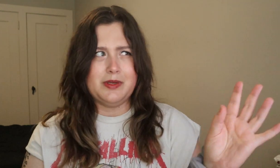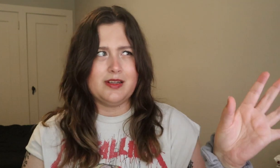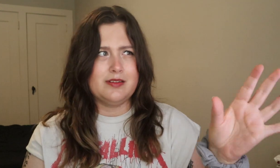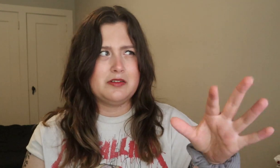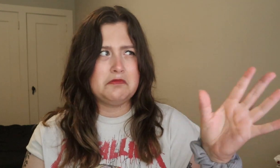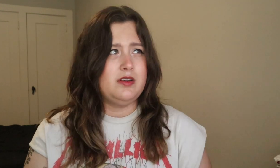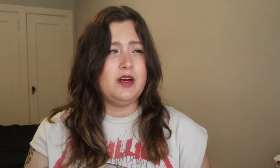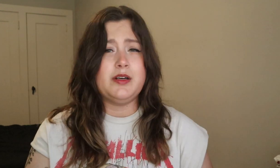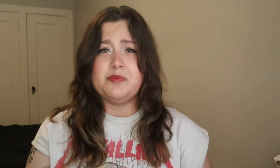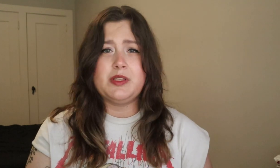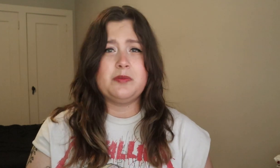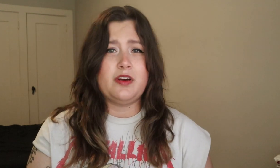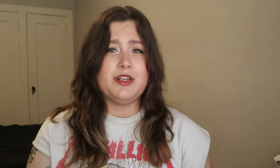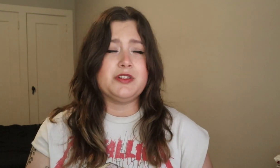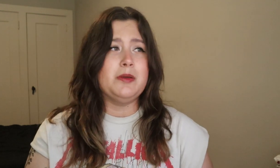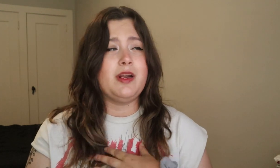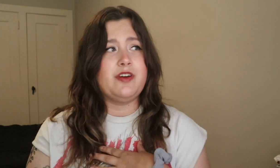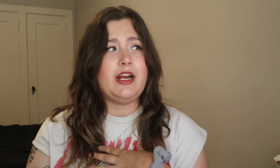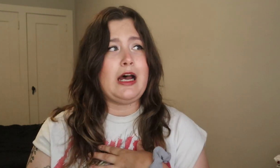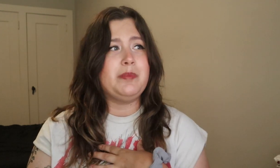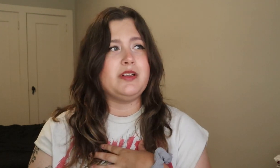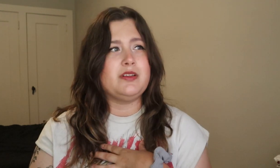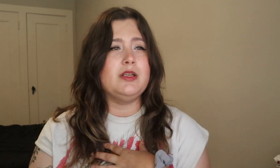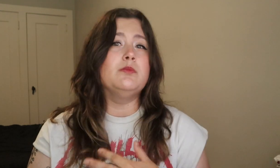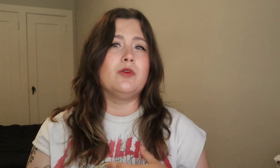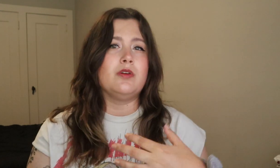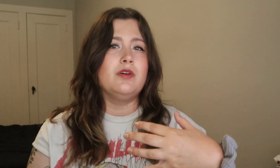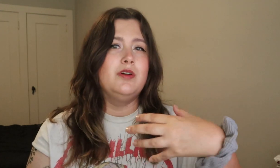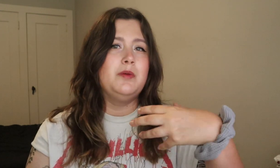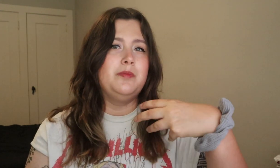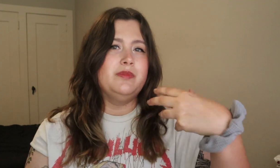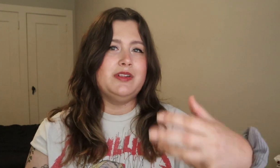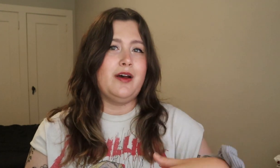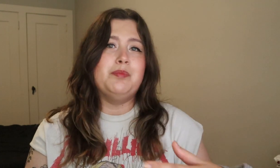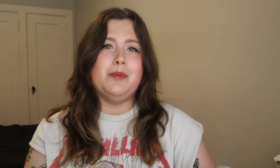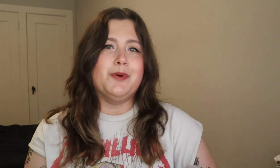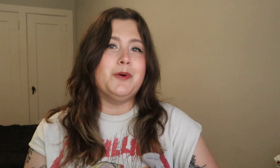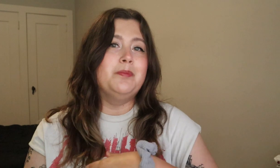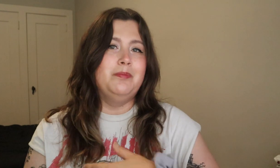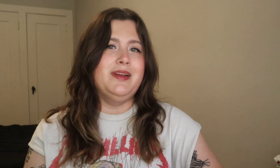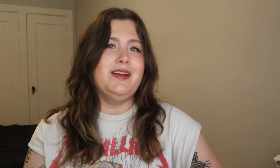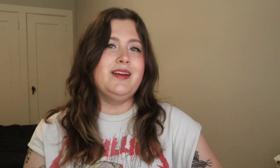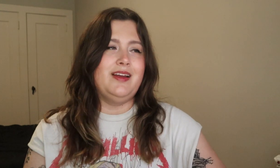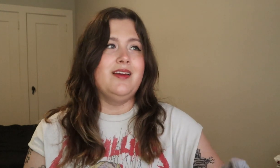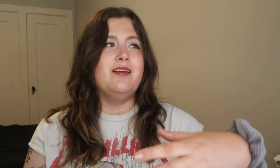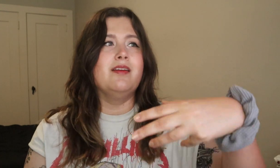because, I don't know, seems very interesting, but I'm very happy to see more deaf people be in